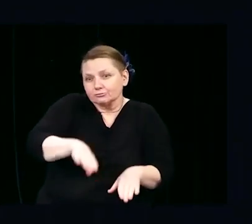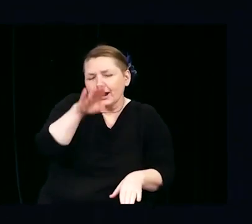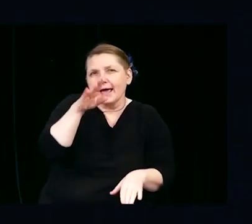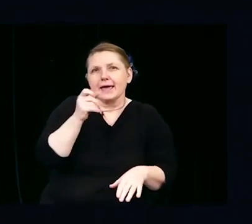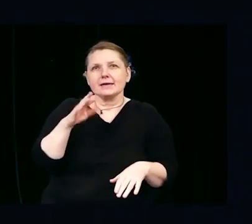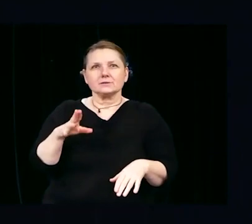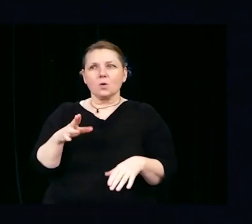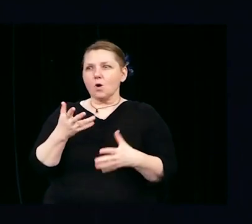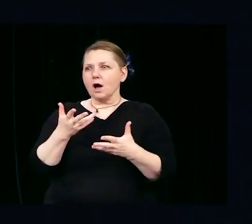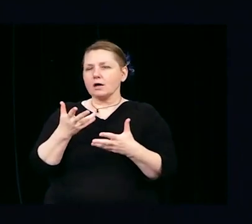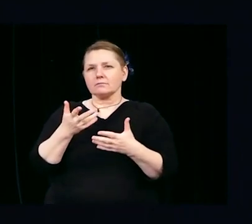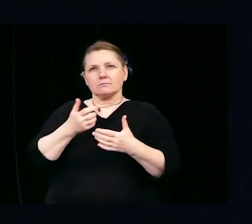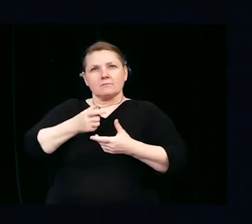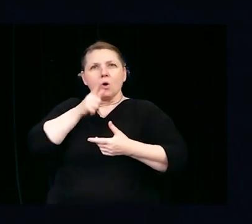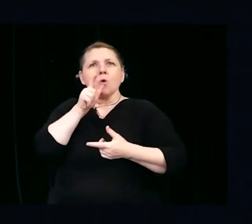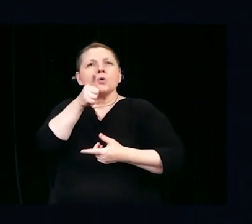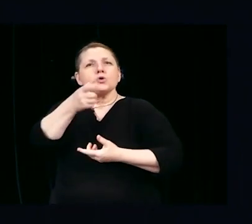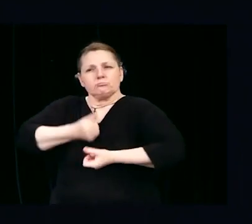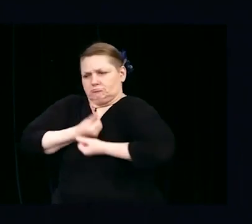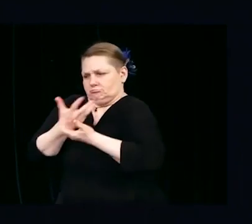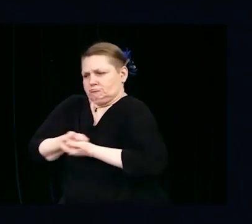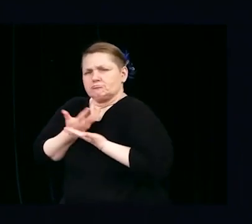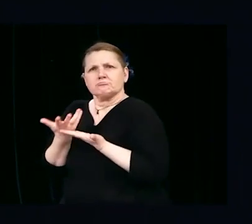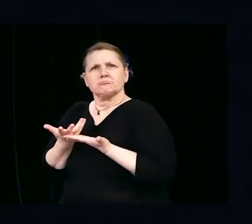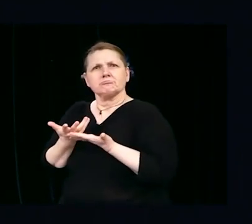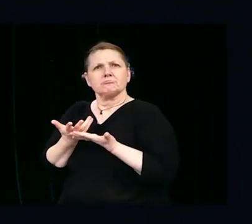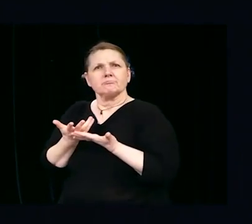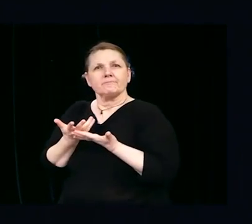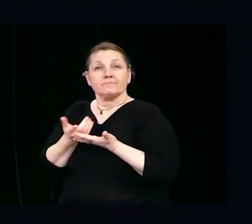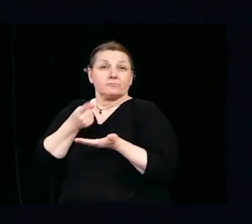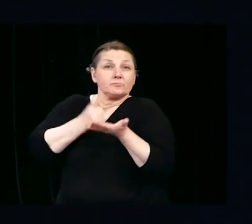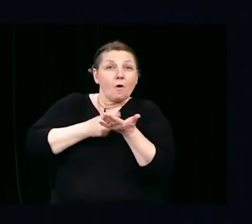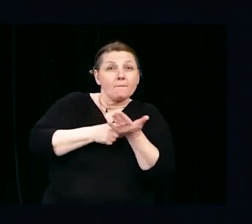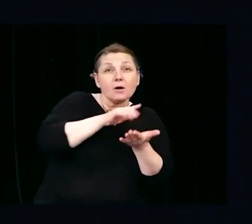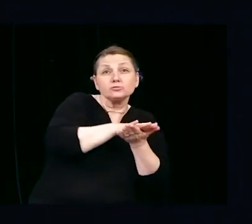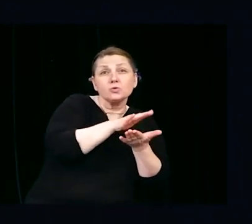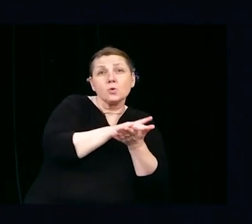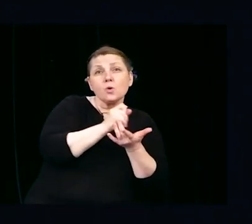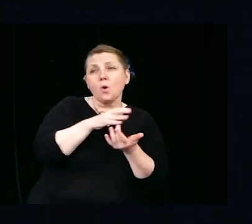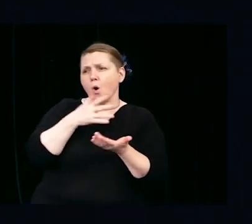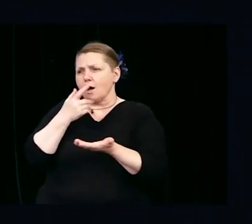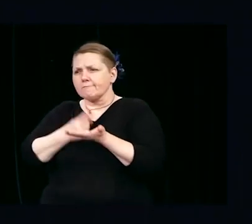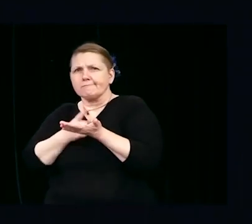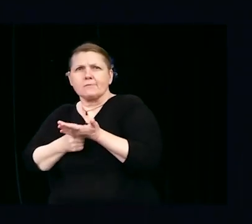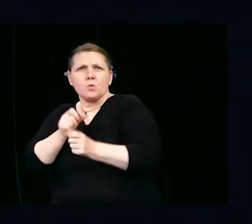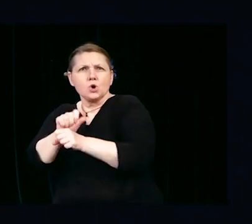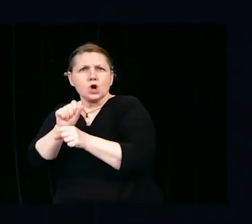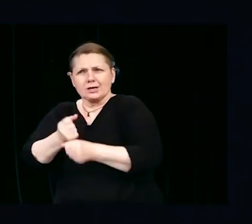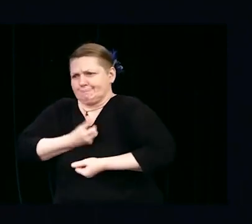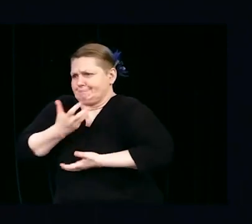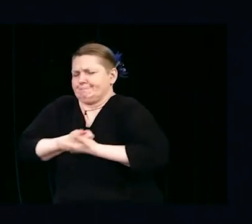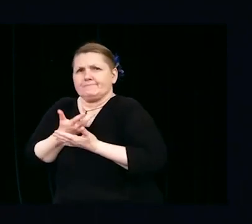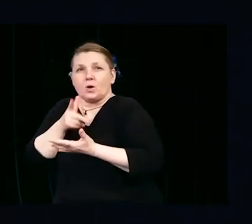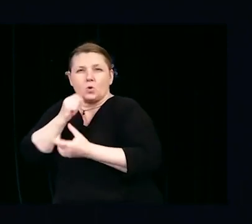You can ask for help with school or to vent about work. These are the people who you could